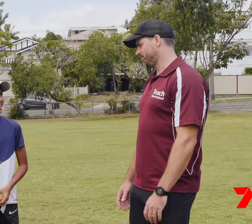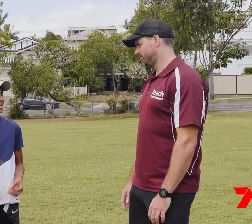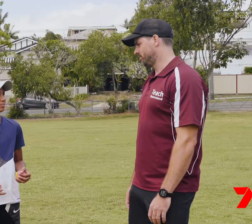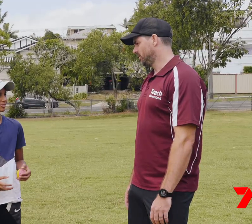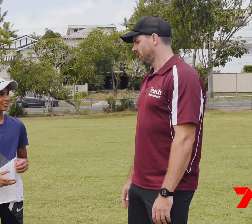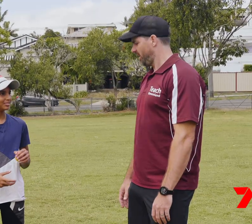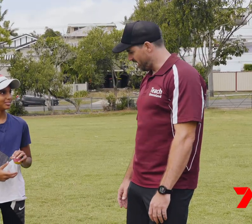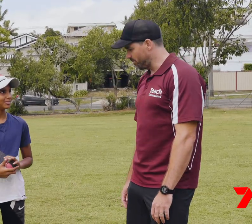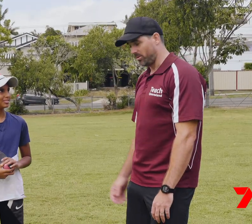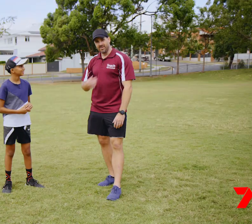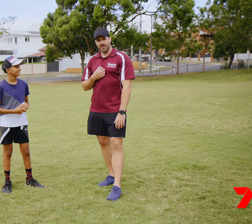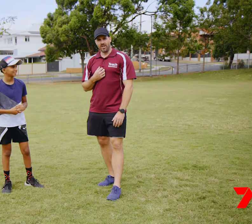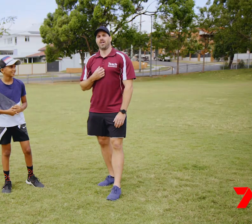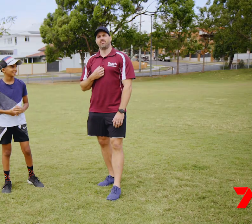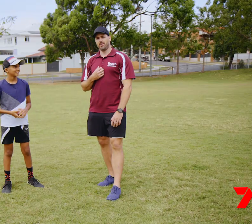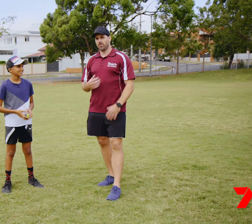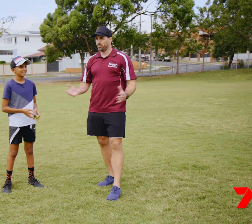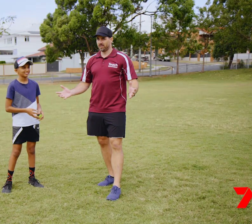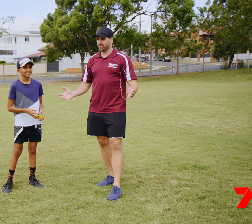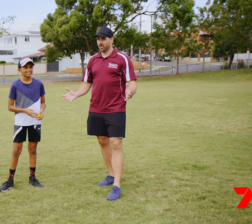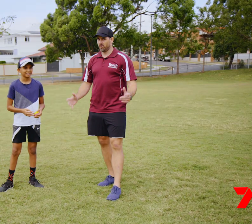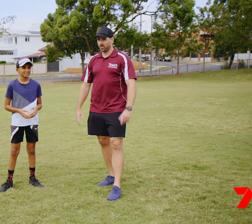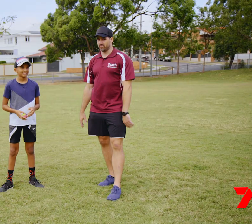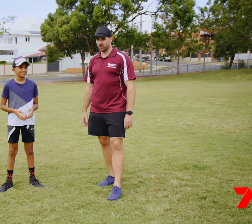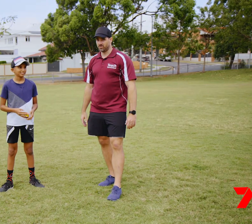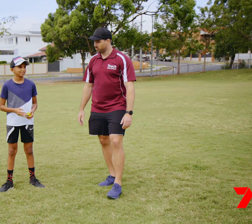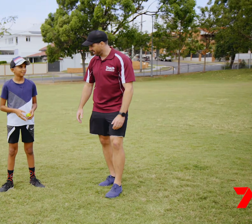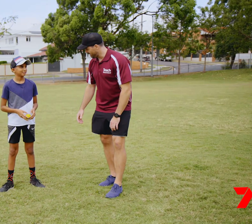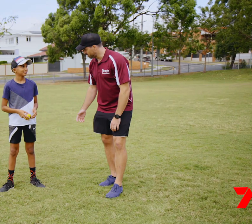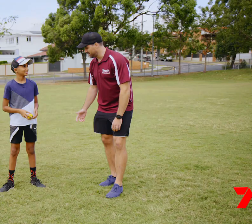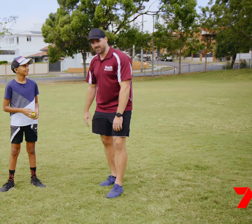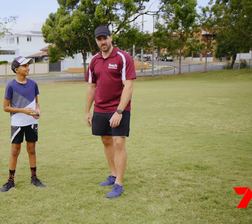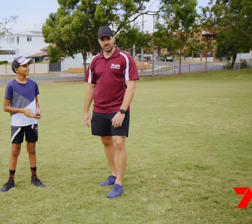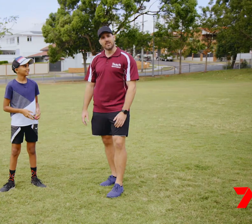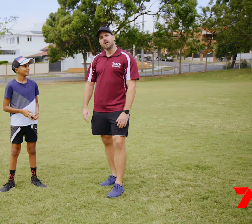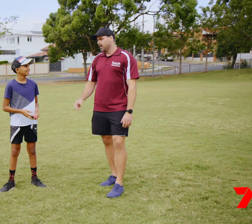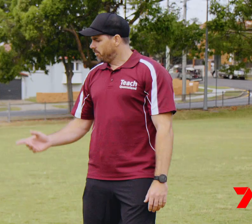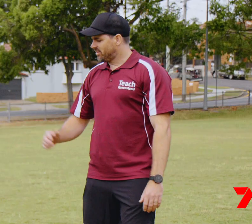Handball. Handball, I love handball. I played a lot of it, when I was at school. I still play it now as a PE teacher. Mate,